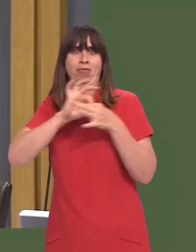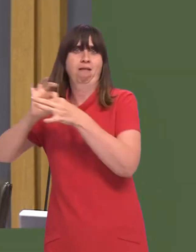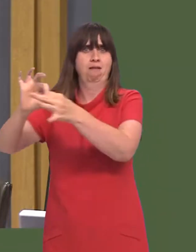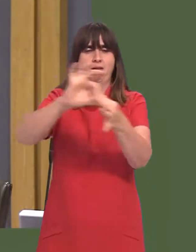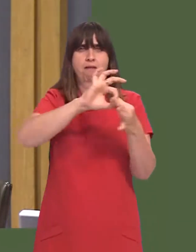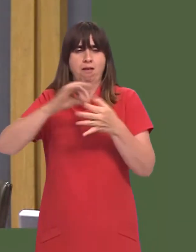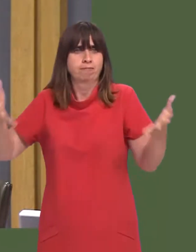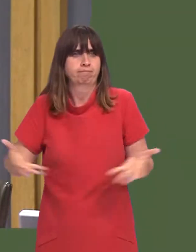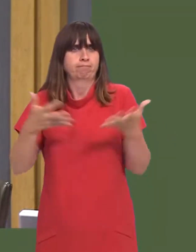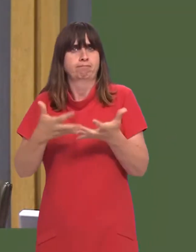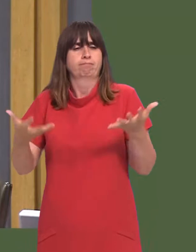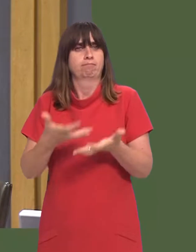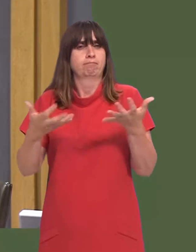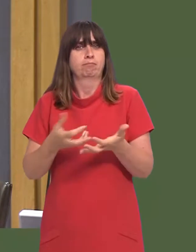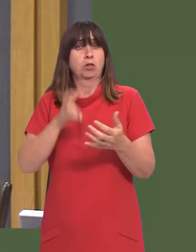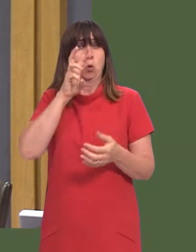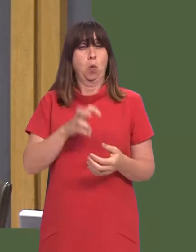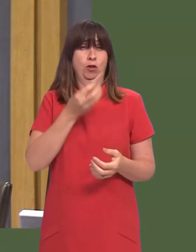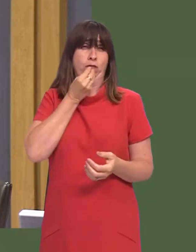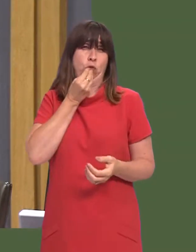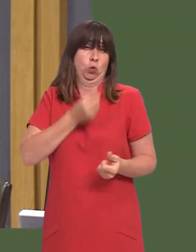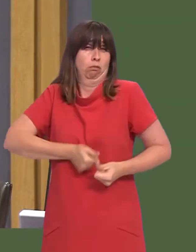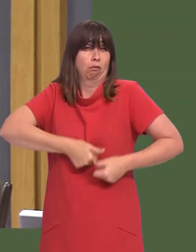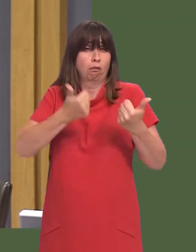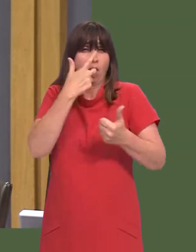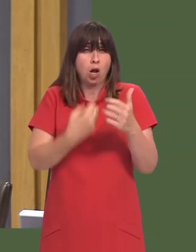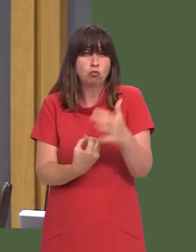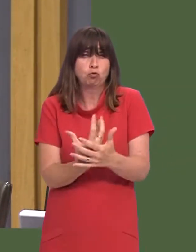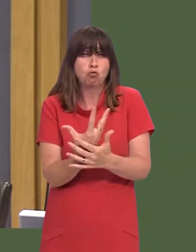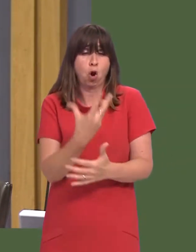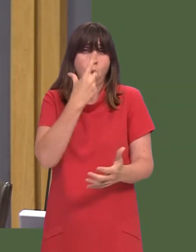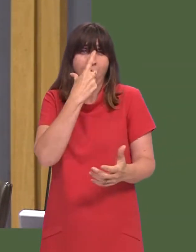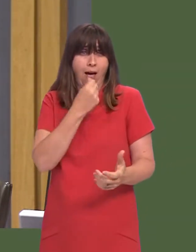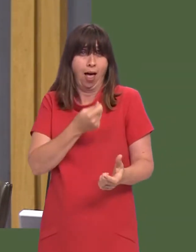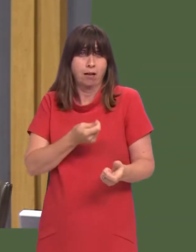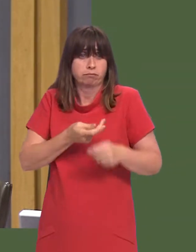farmers in order to ensure that Welsh food that is of high quality can be provided in